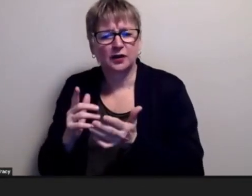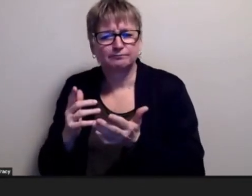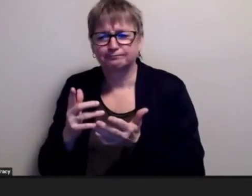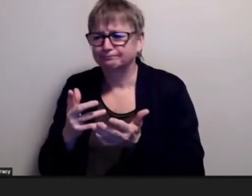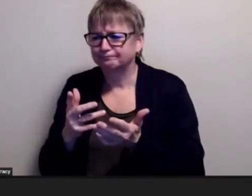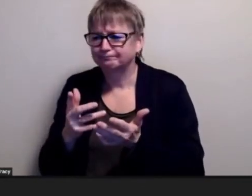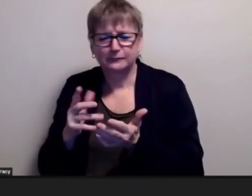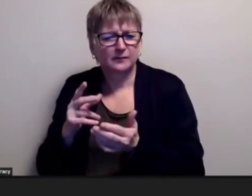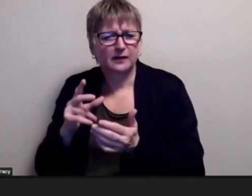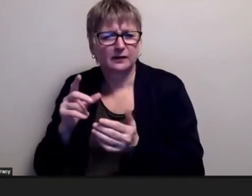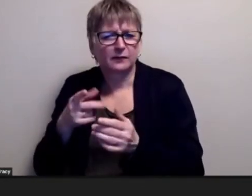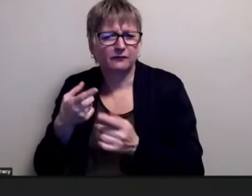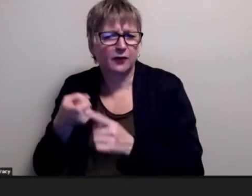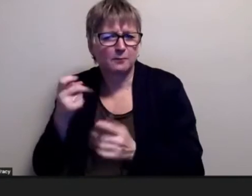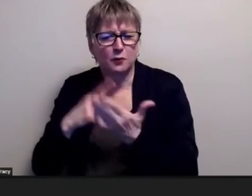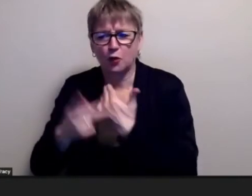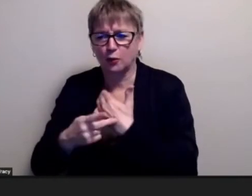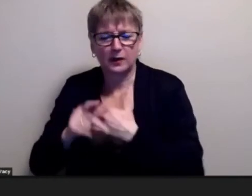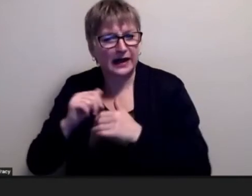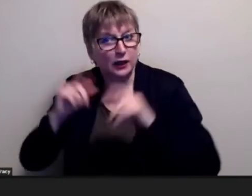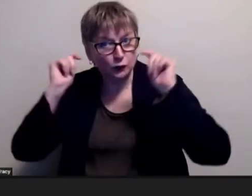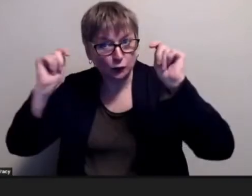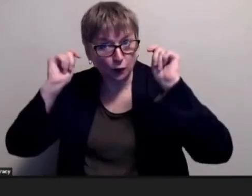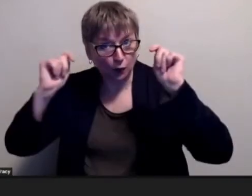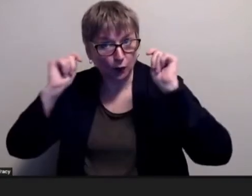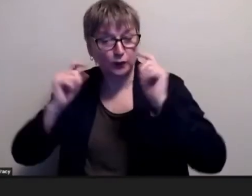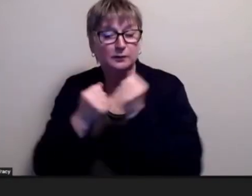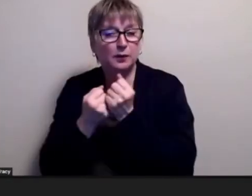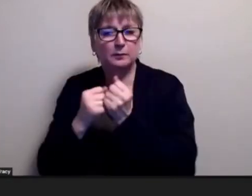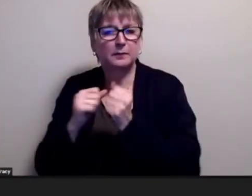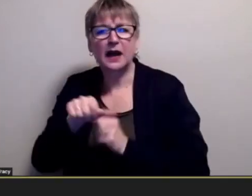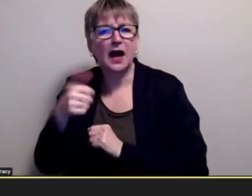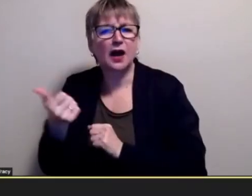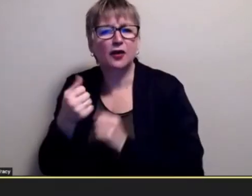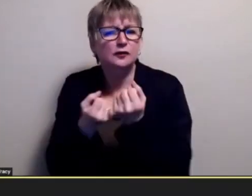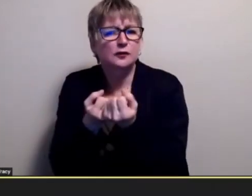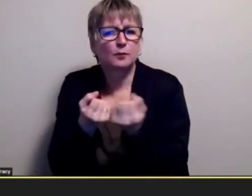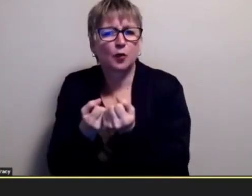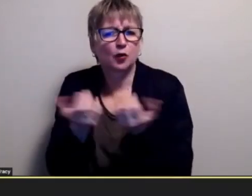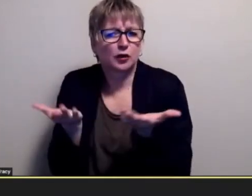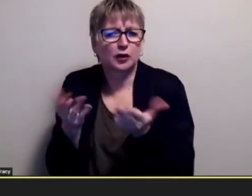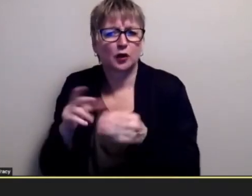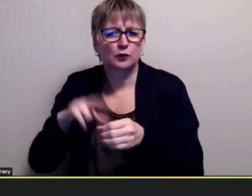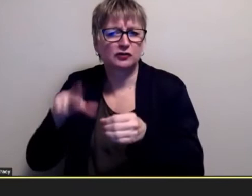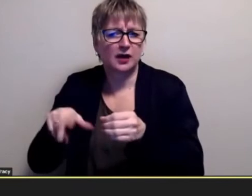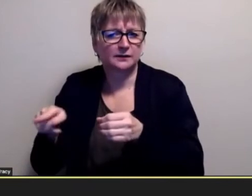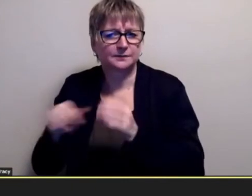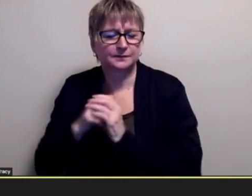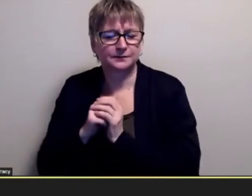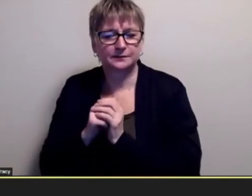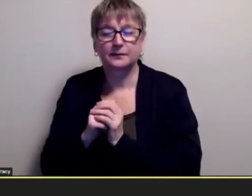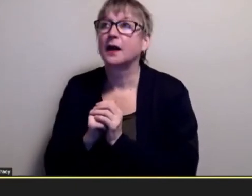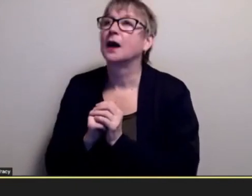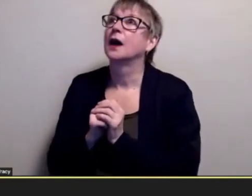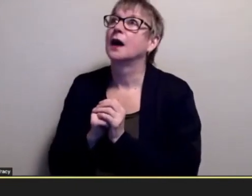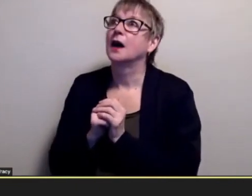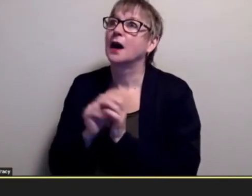what else did you get from being in the program in regina i also got you know what just uh